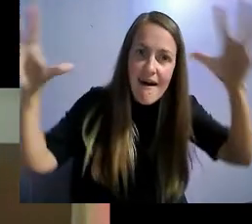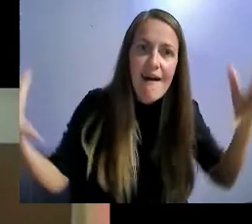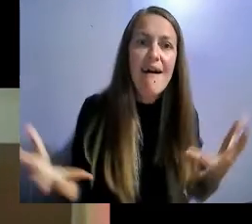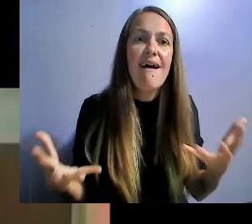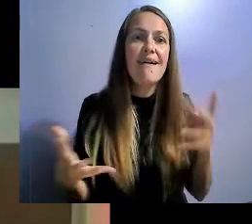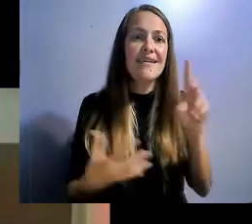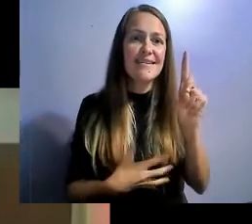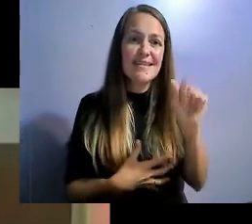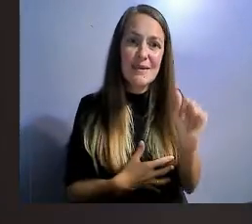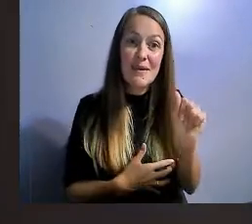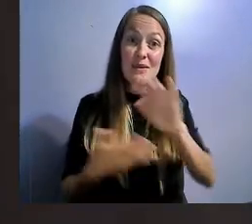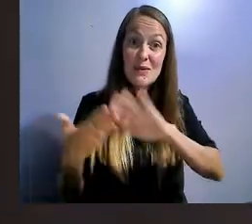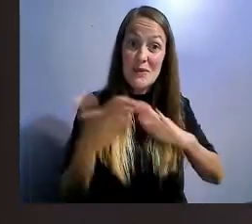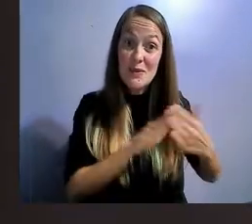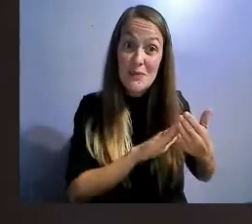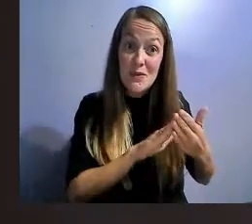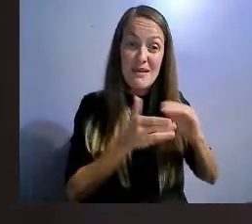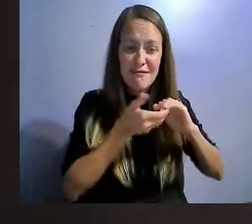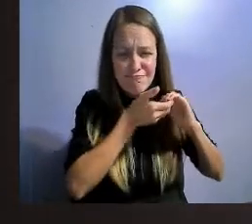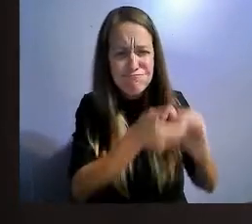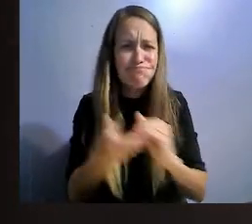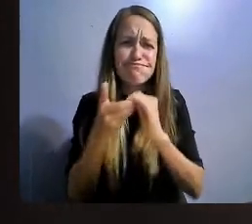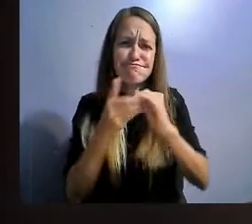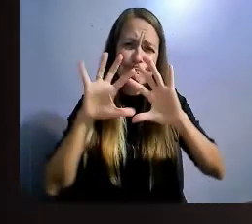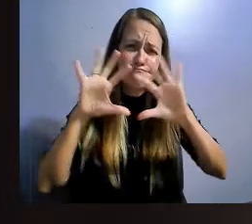the entire community coming together we have a voting block.